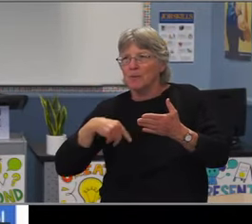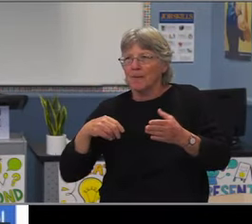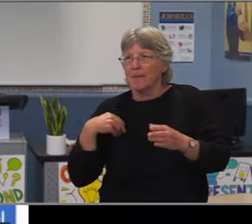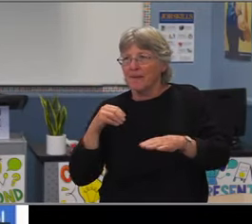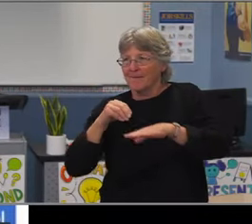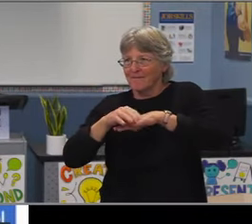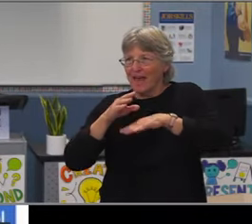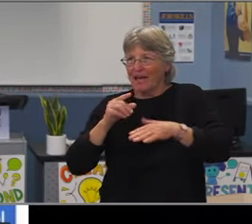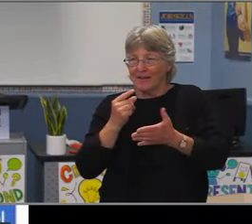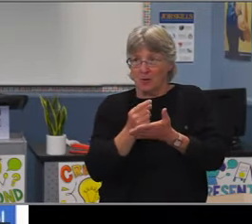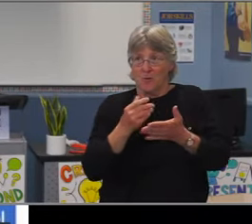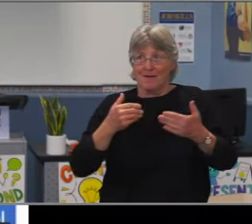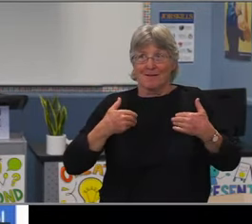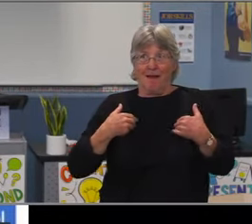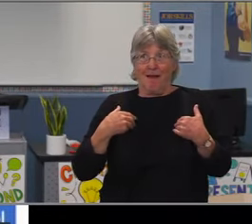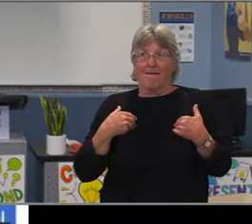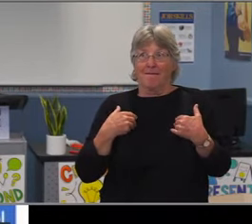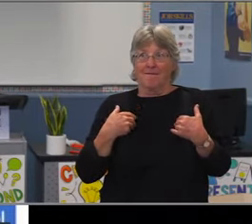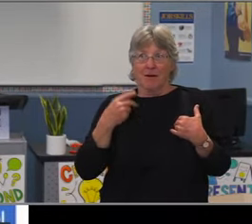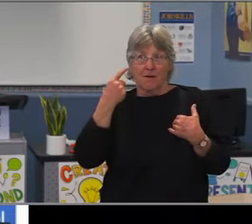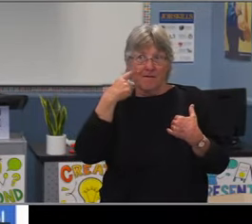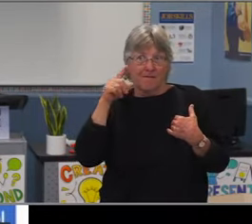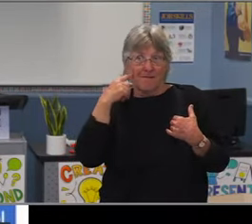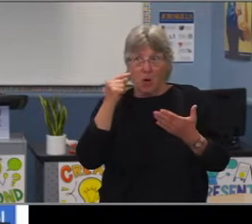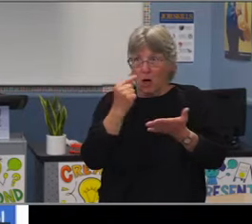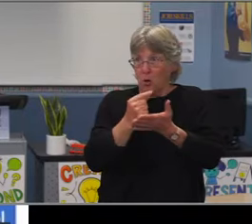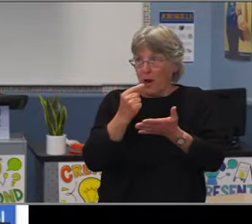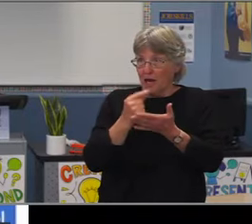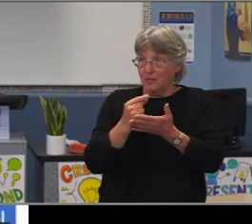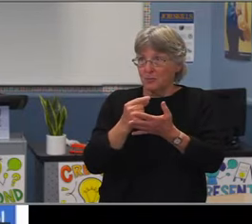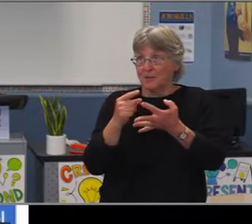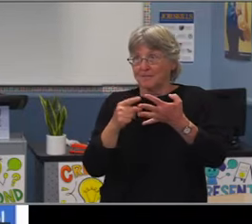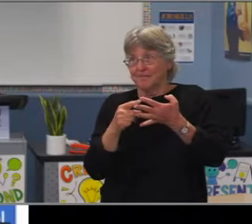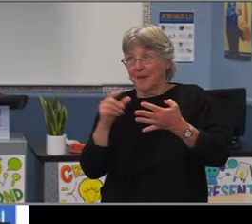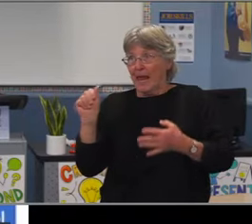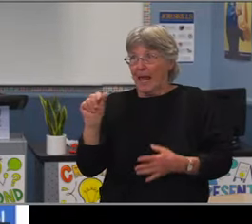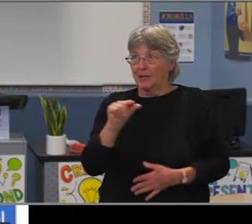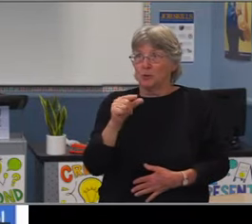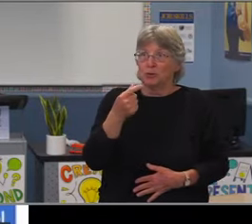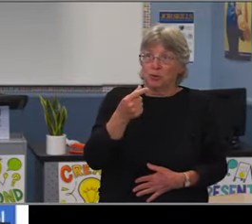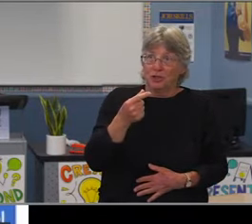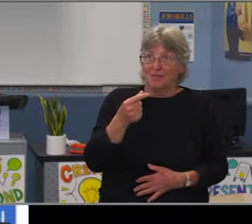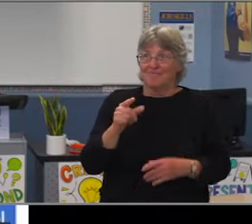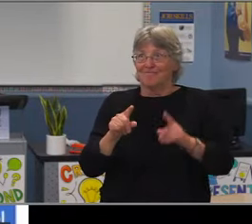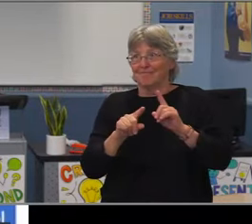our students have a higher perception of self-efficacy the belief that they can earn an A,